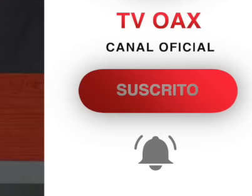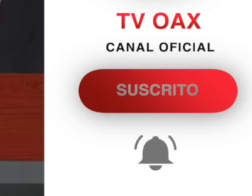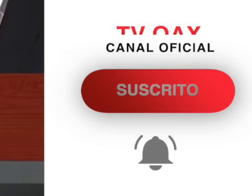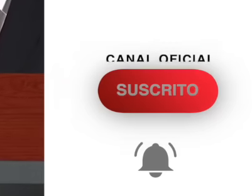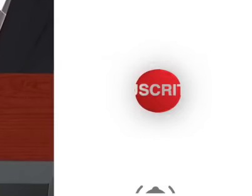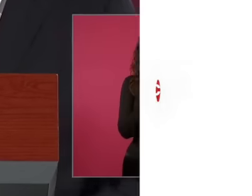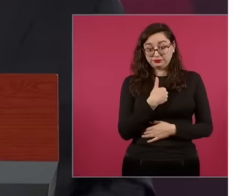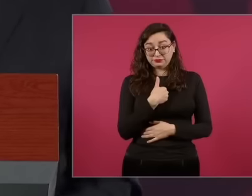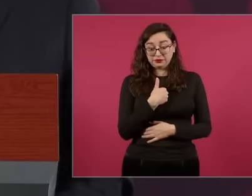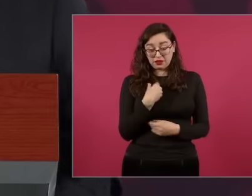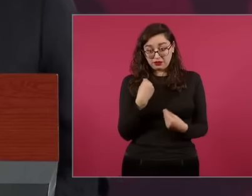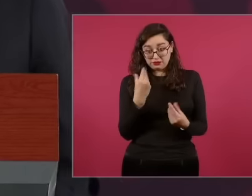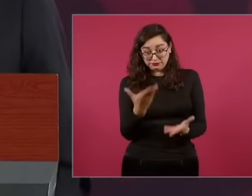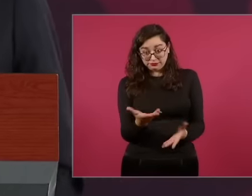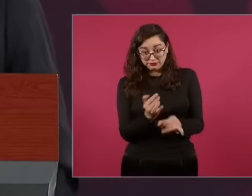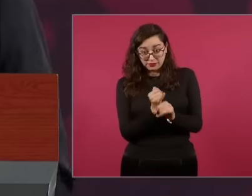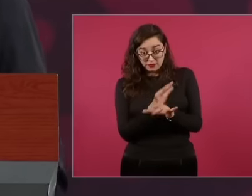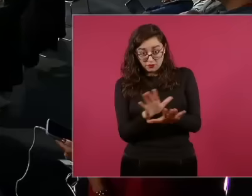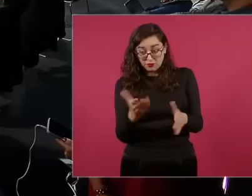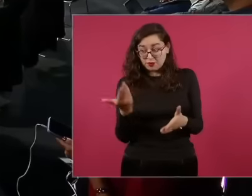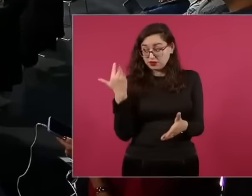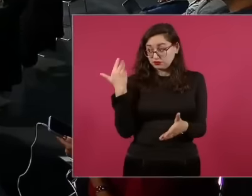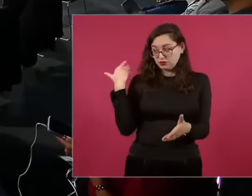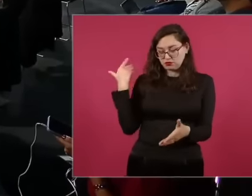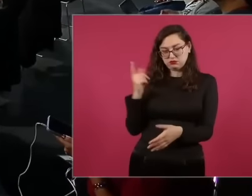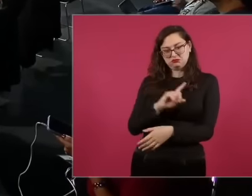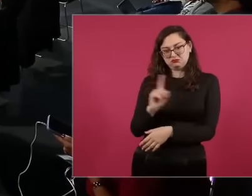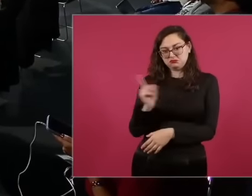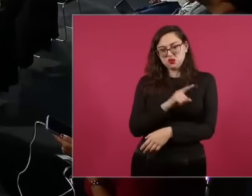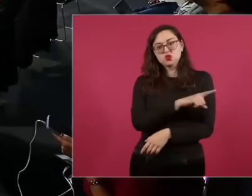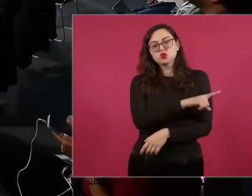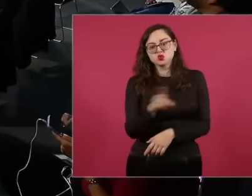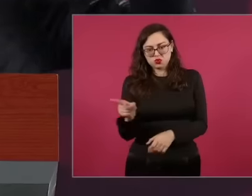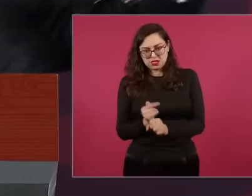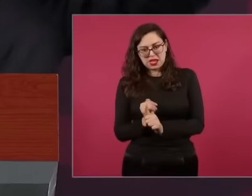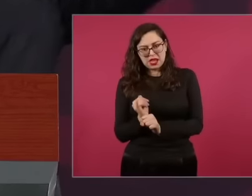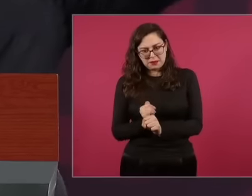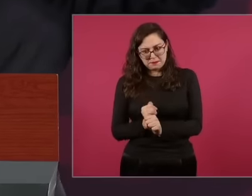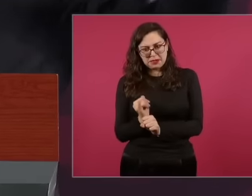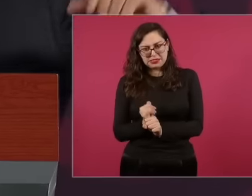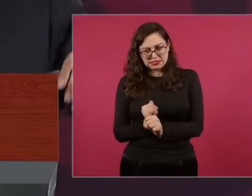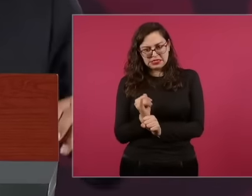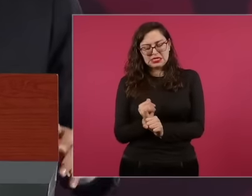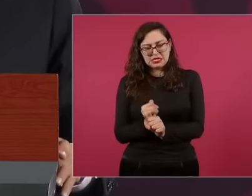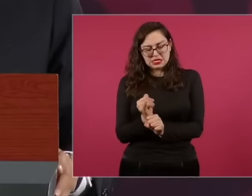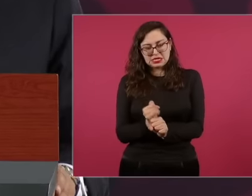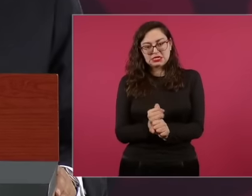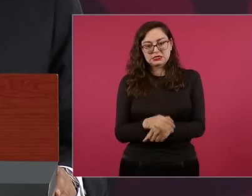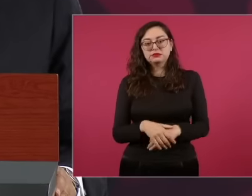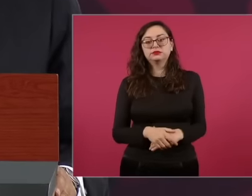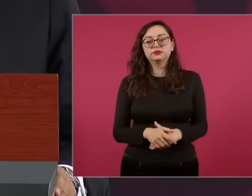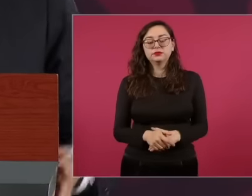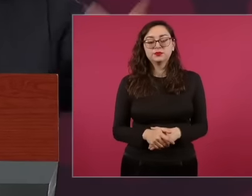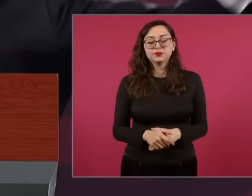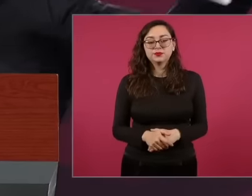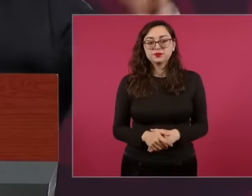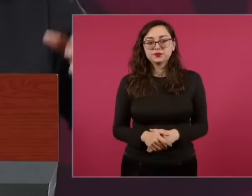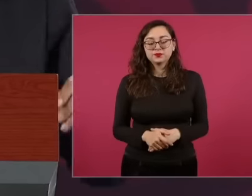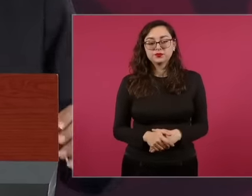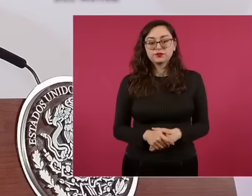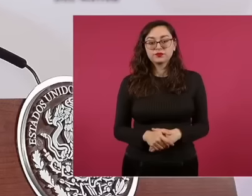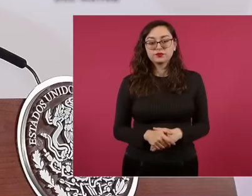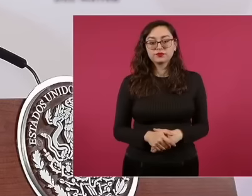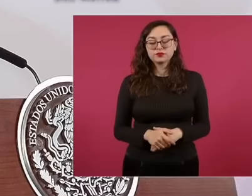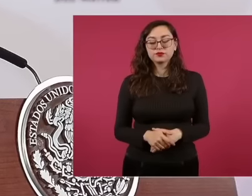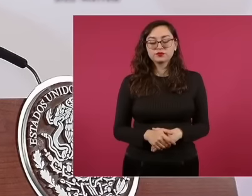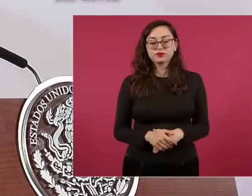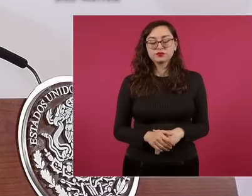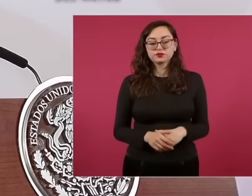that could be this six-year term for you in the past the past recently but if